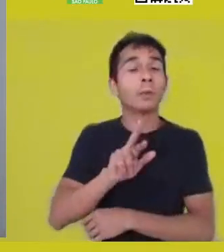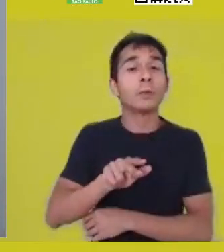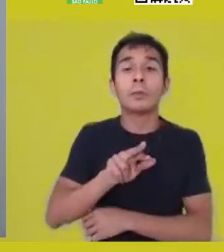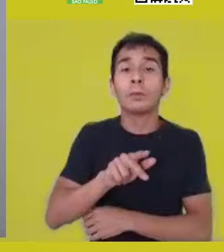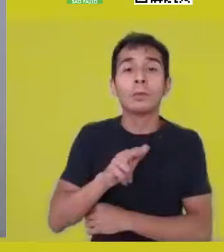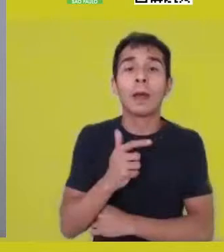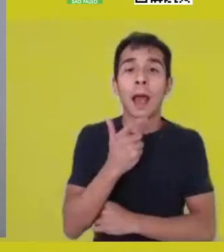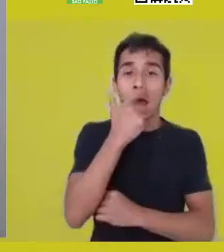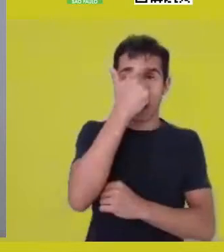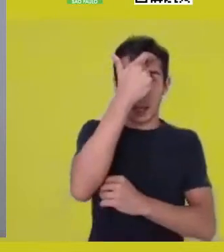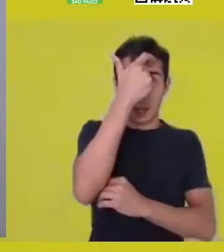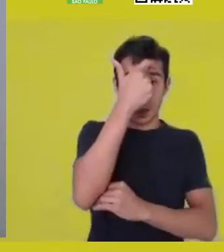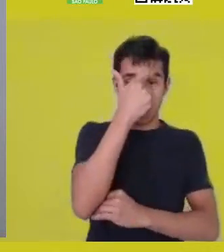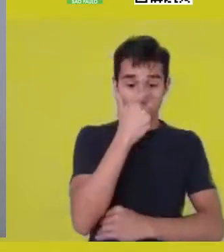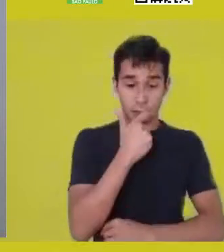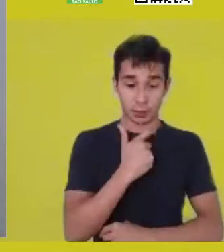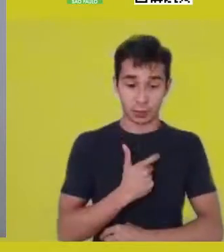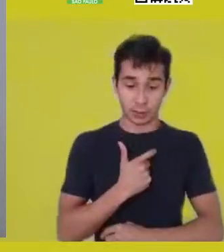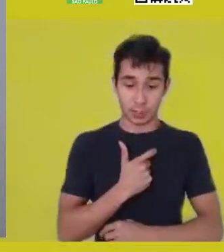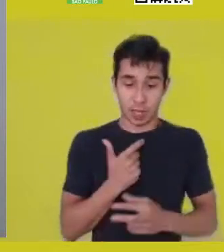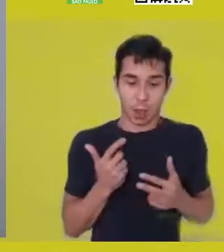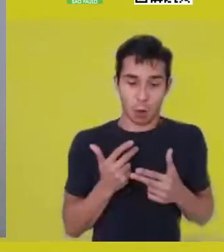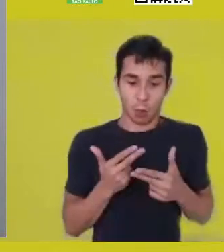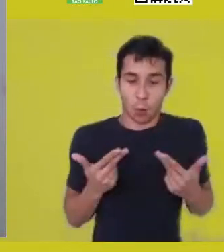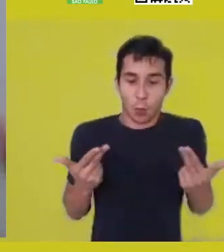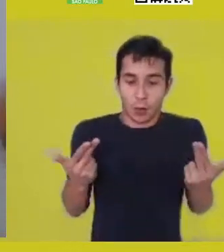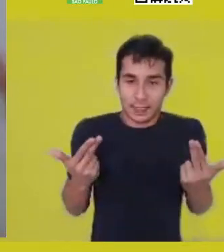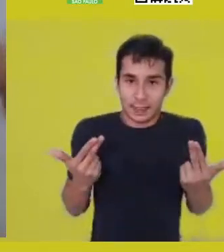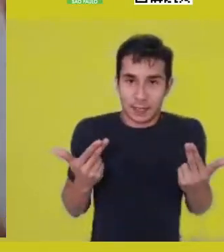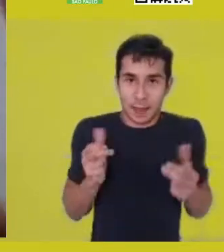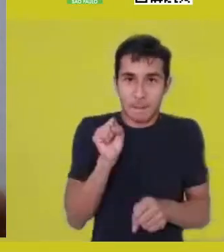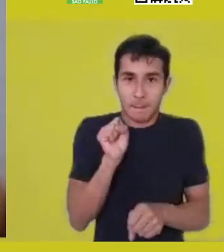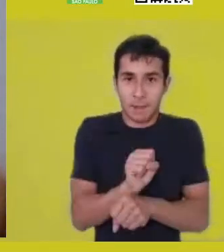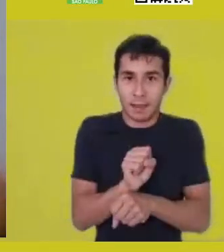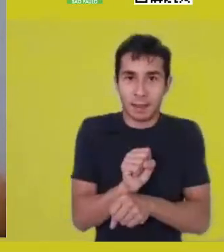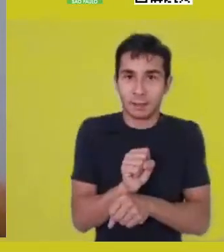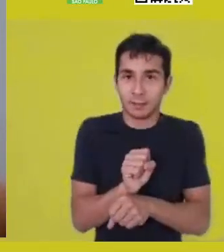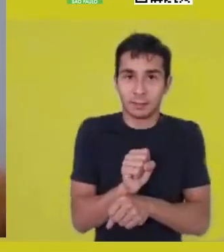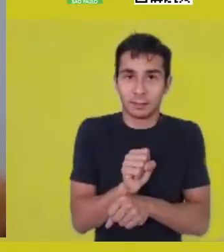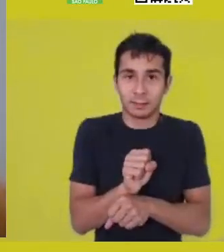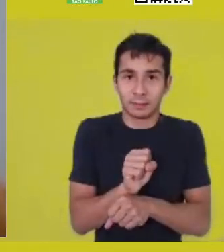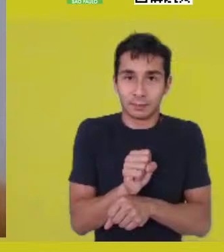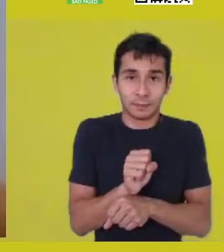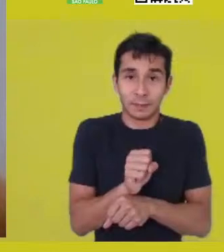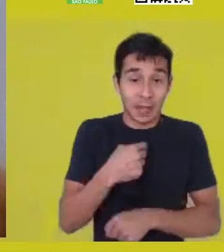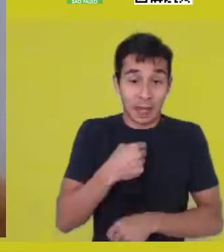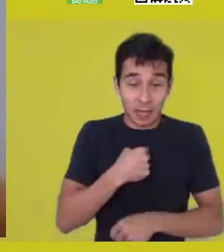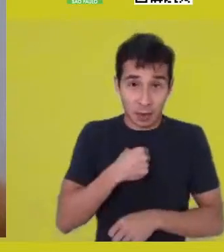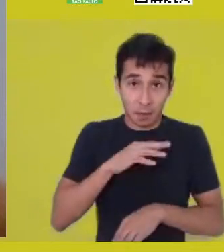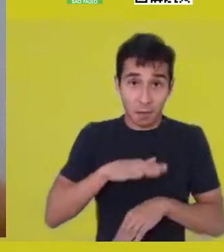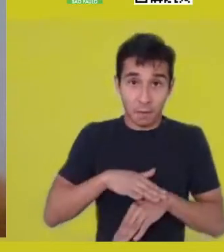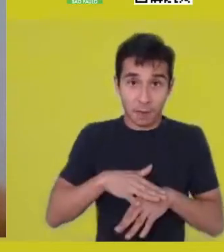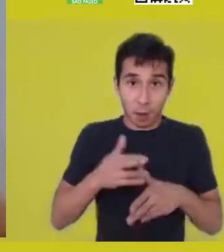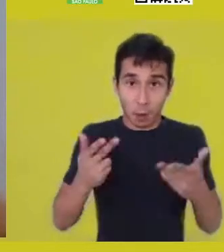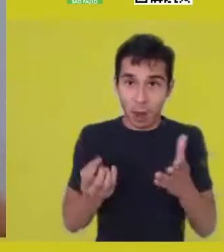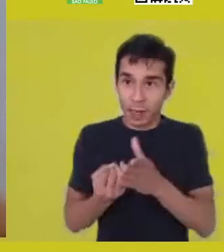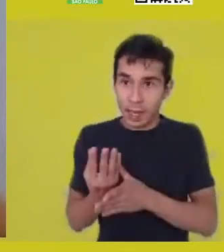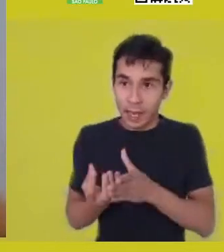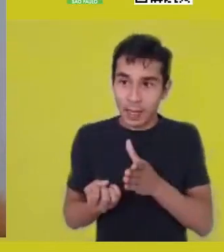Right? That both generates things, entities and events,